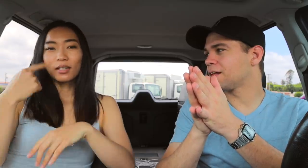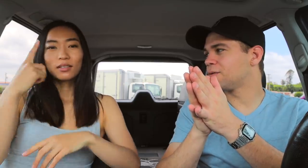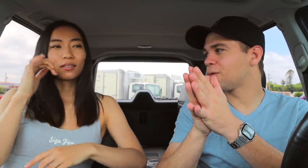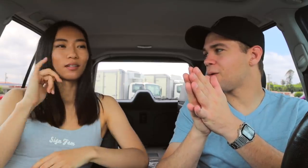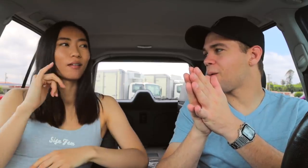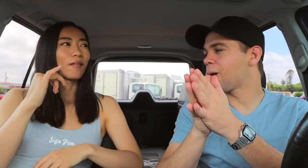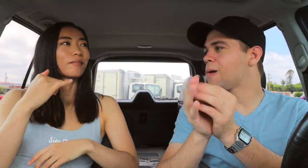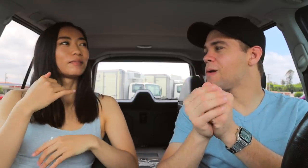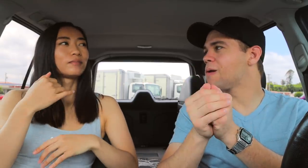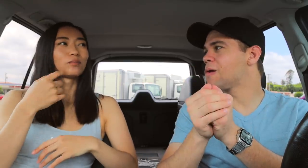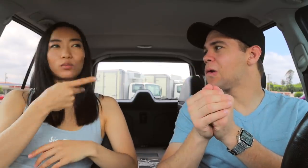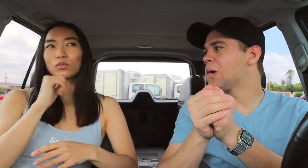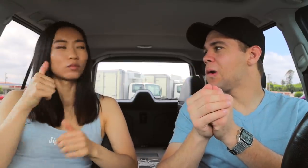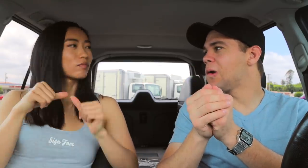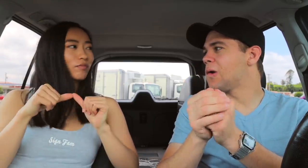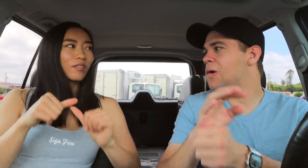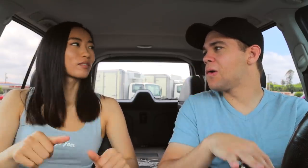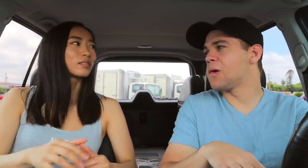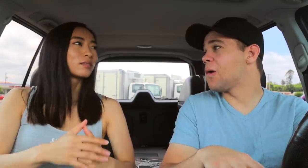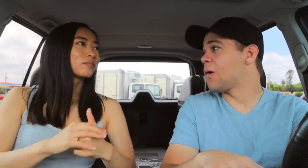I think that, we would not have lasted.